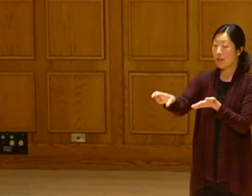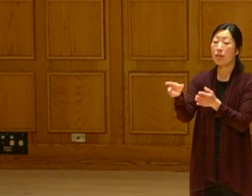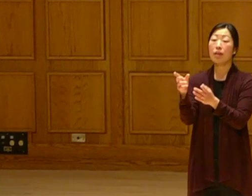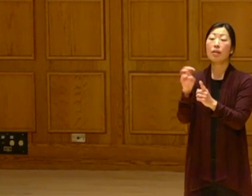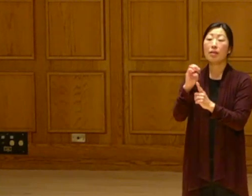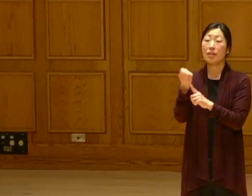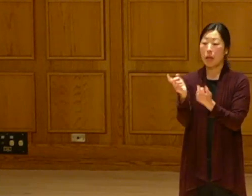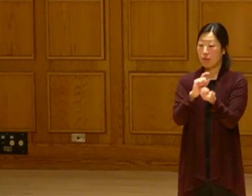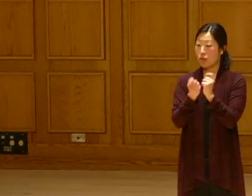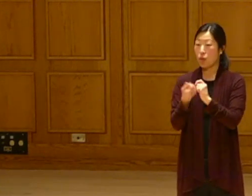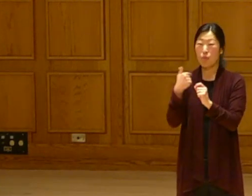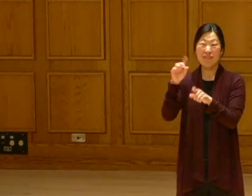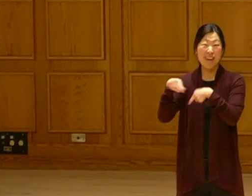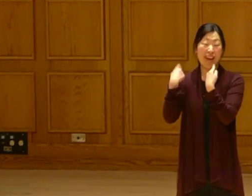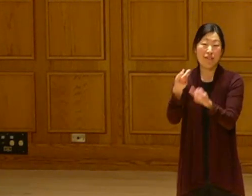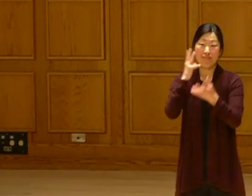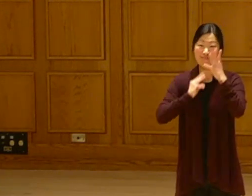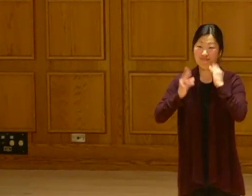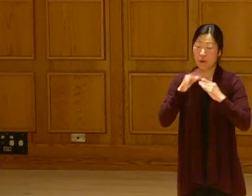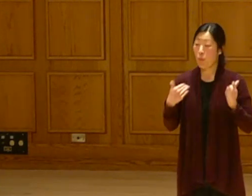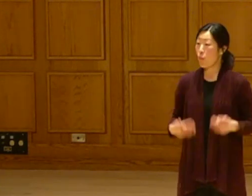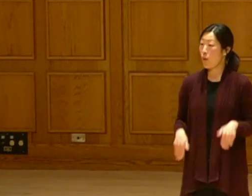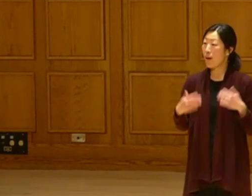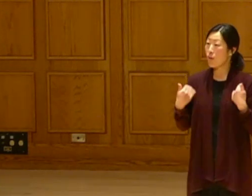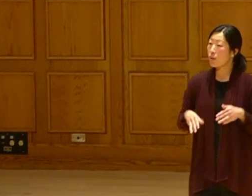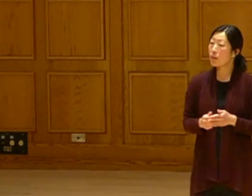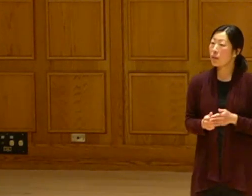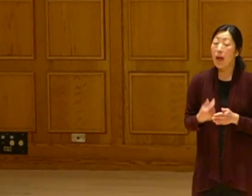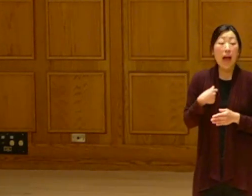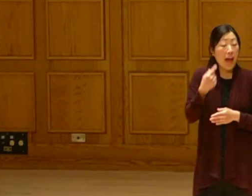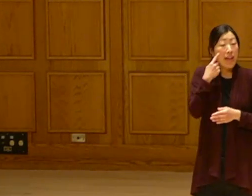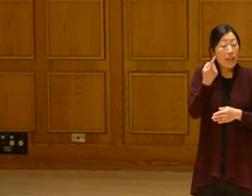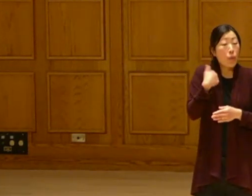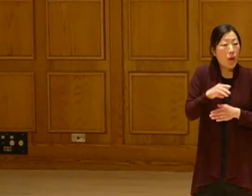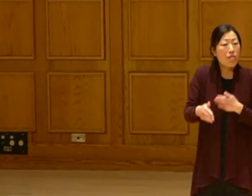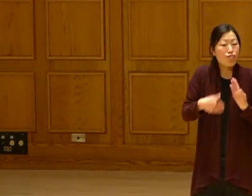that we've ever had, everyone. I think that we're doing it.